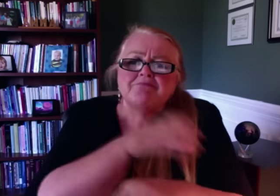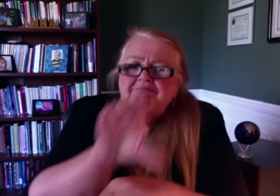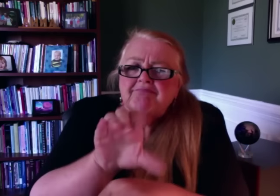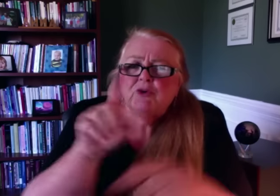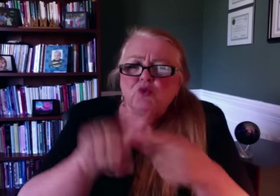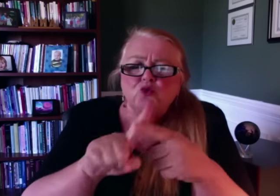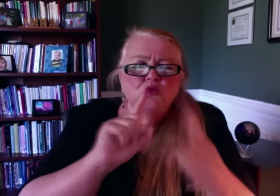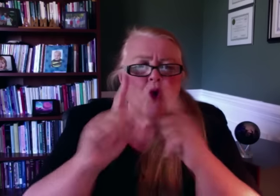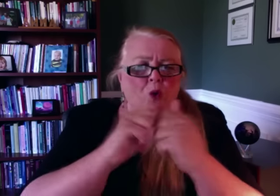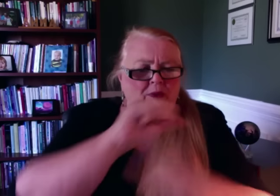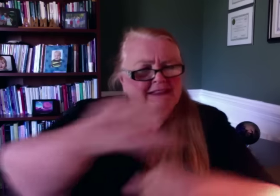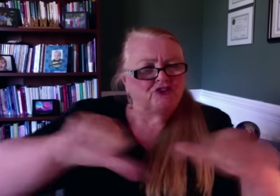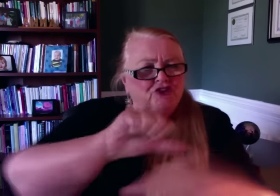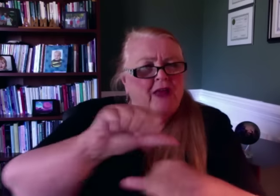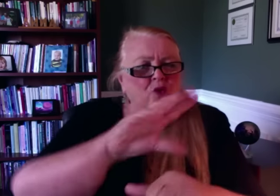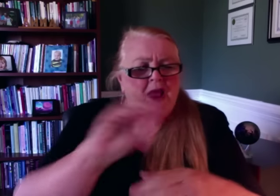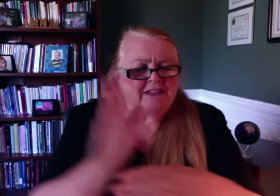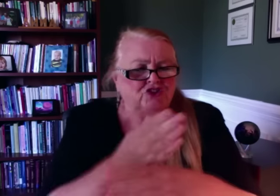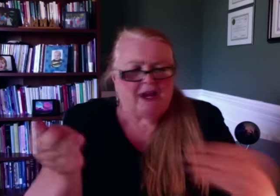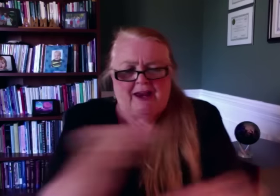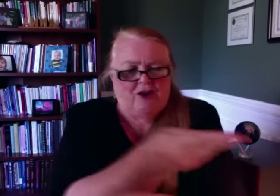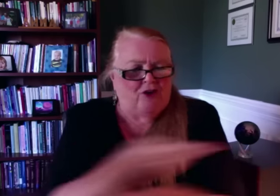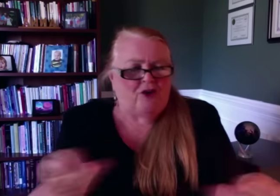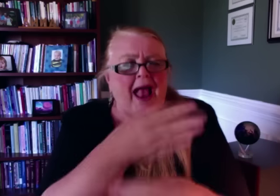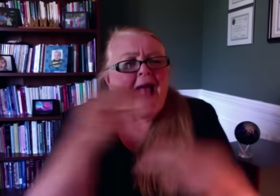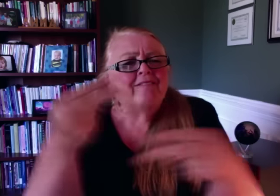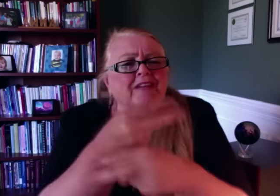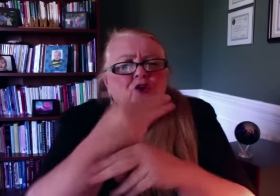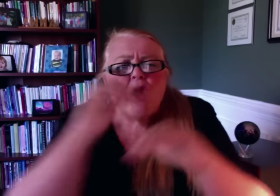They need to be empowered to collaborate with their peers, determine solutions,